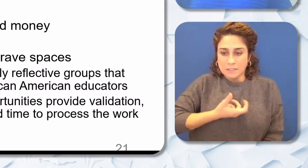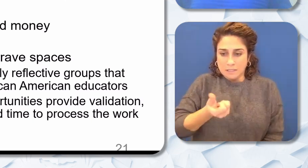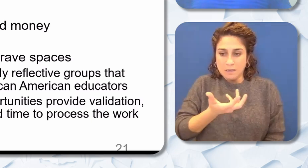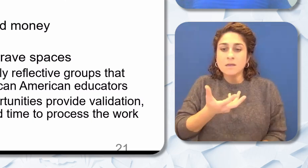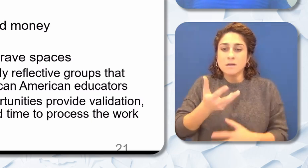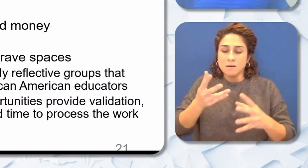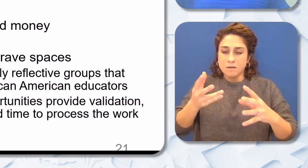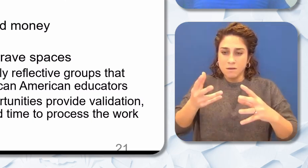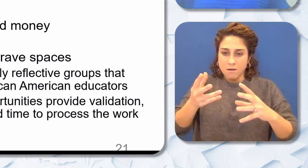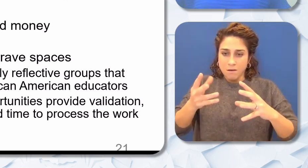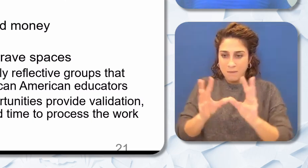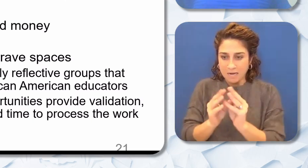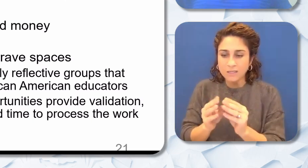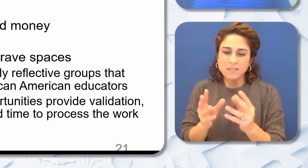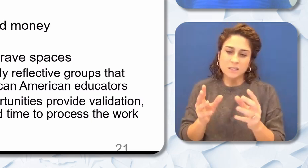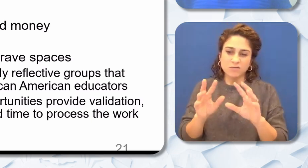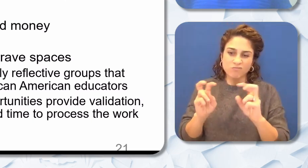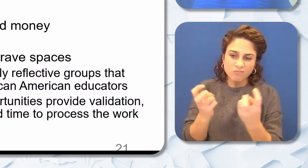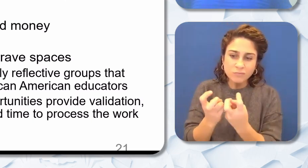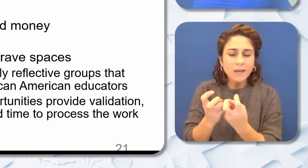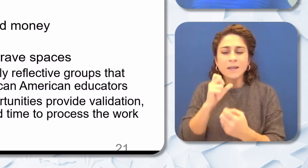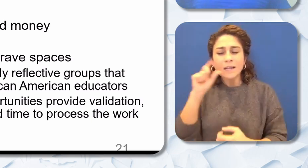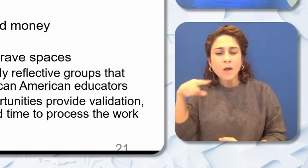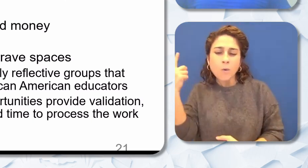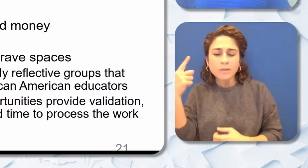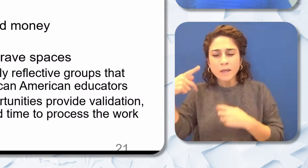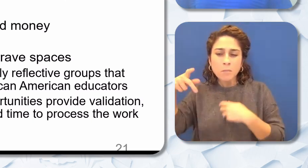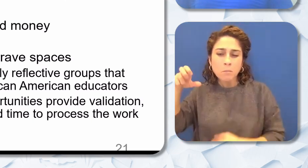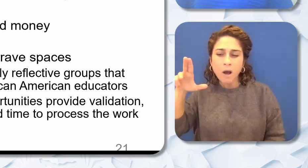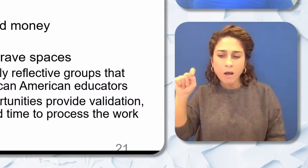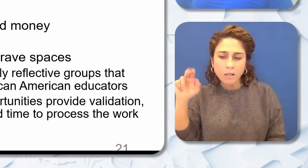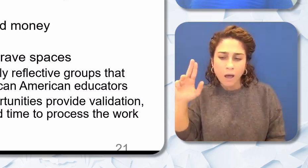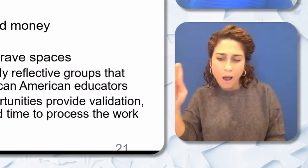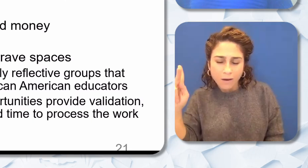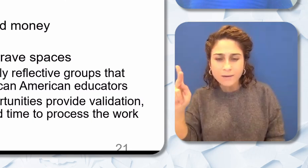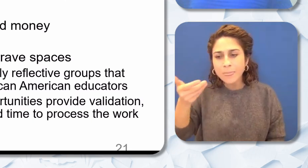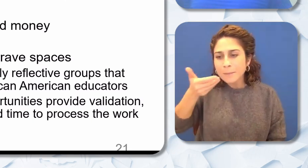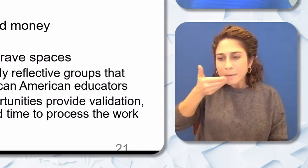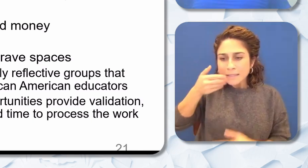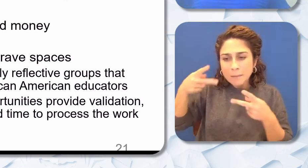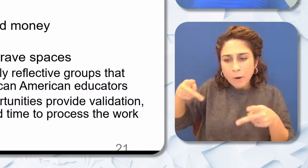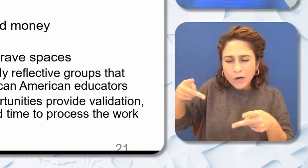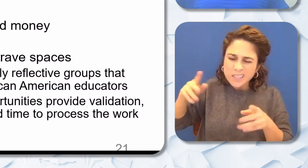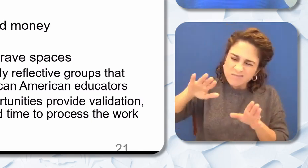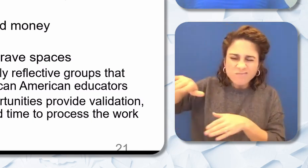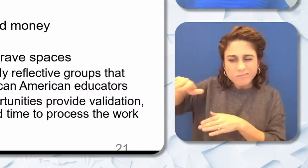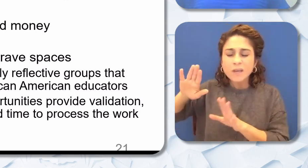parties. Let's let's let's not do that anymore. I think educators are worth a lot more than potlucks